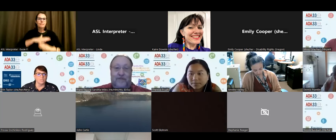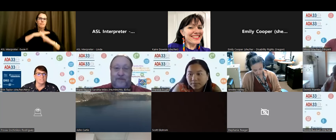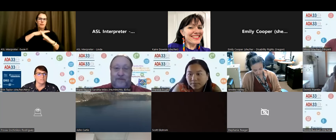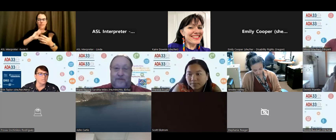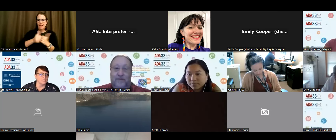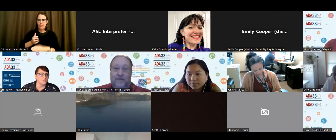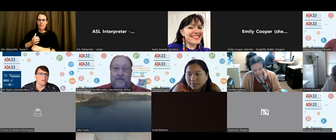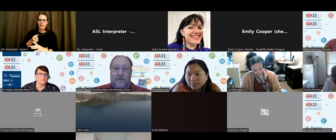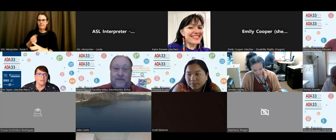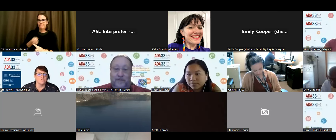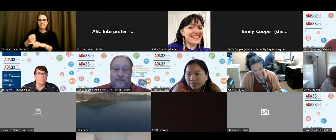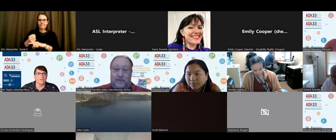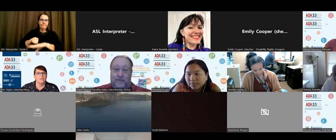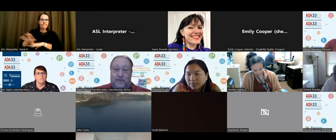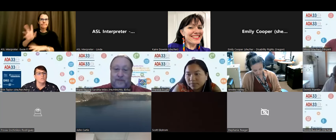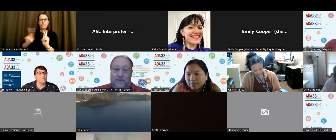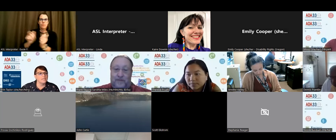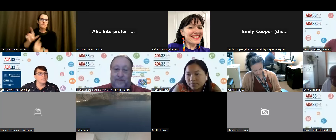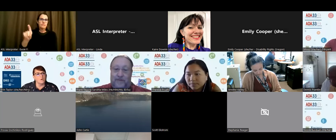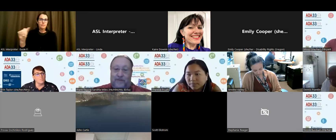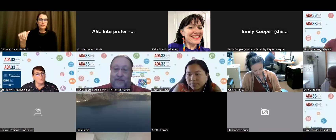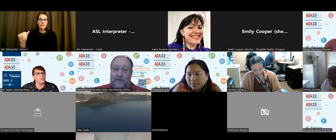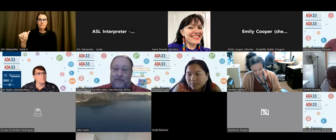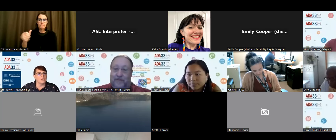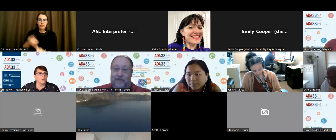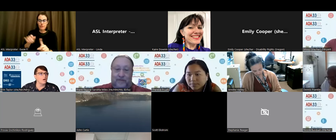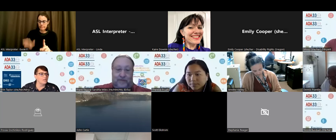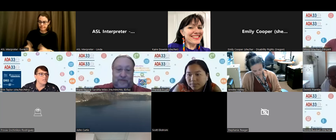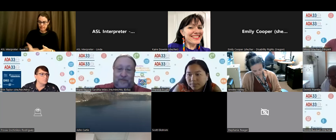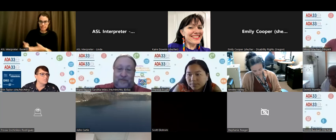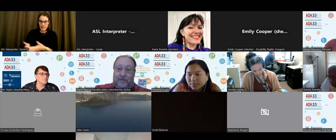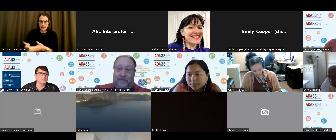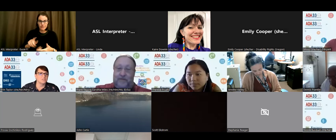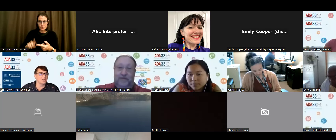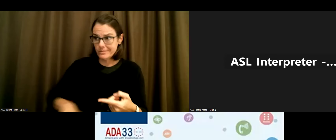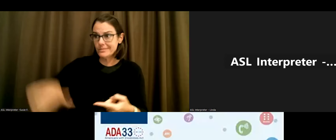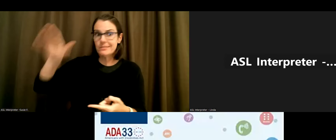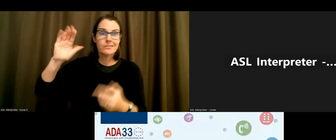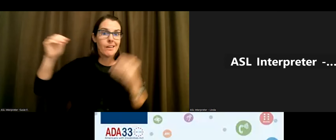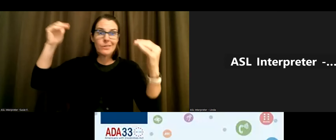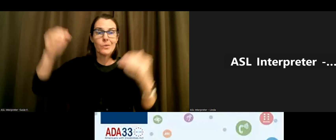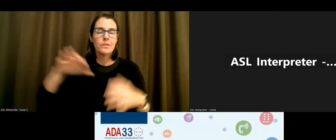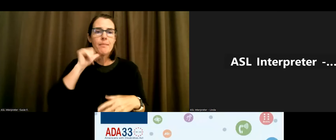disabilities across the lifespan. So I think and I'm not going to call on each person, we're just going to kind of like talk